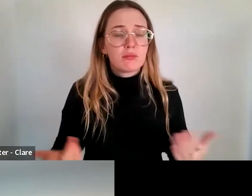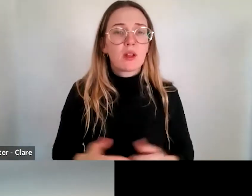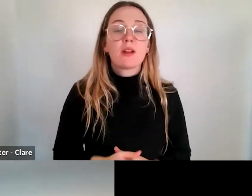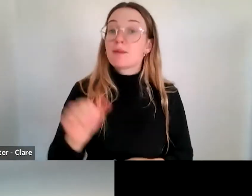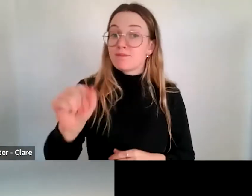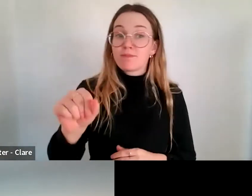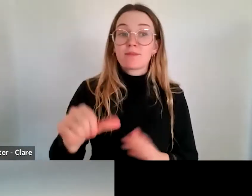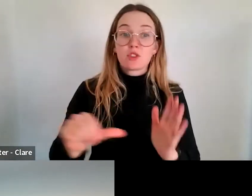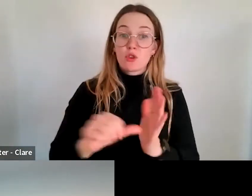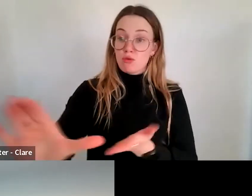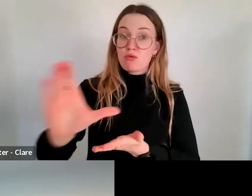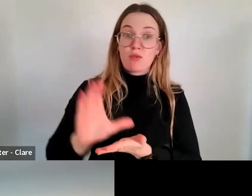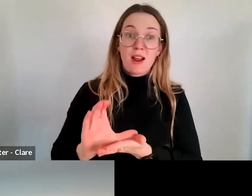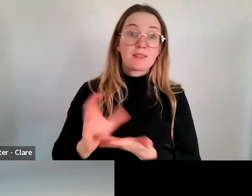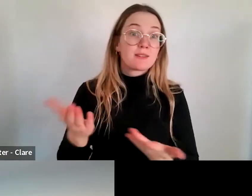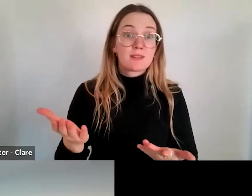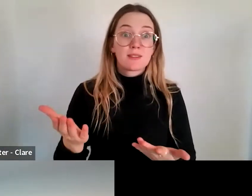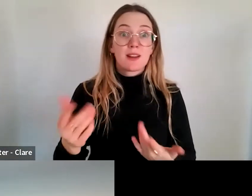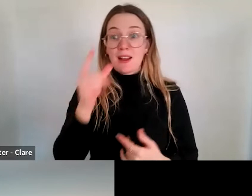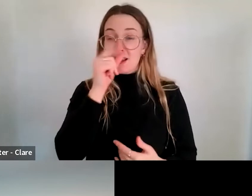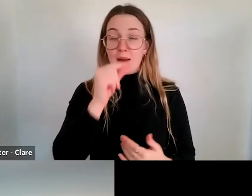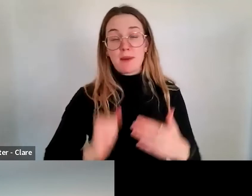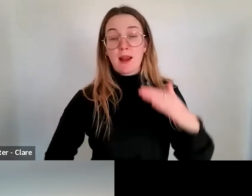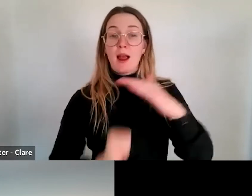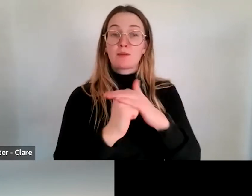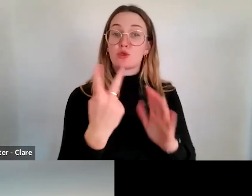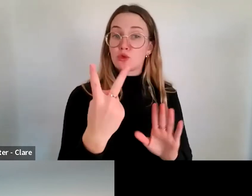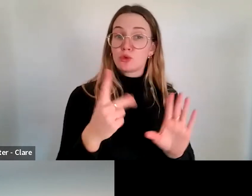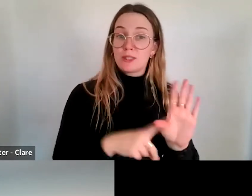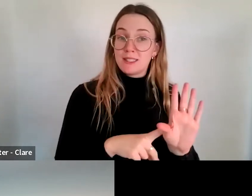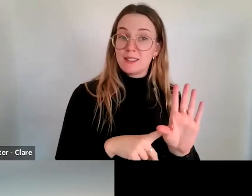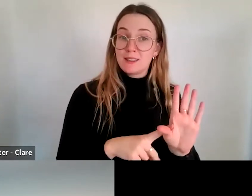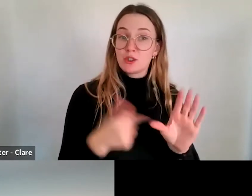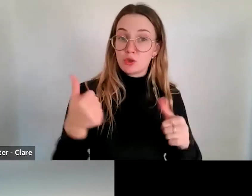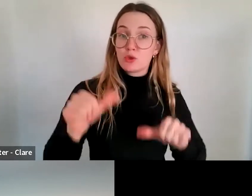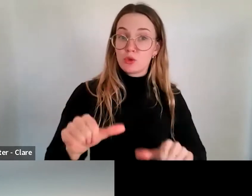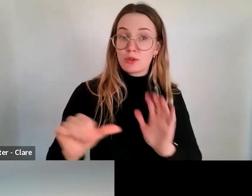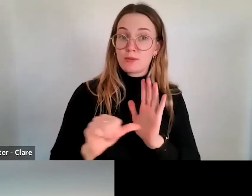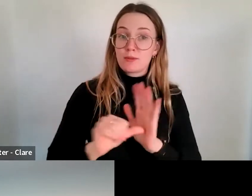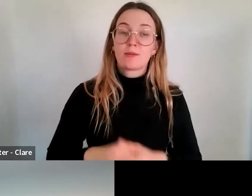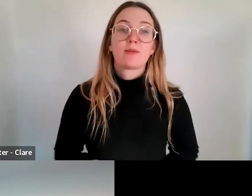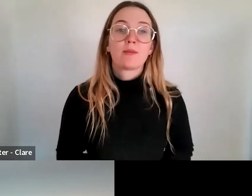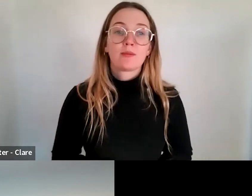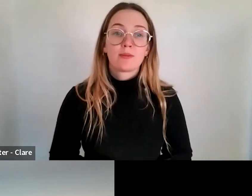grants themselves can run for up to a 2-year period. So, you know, that could